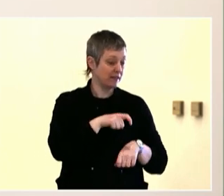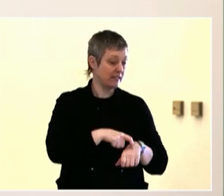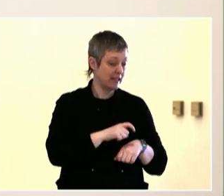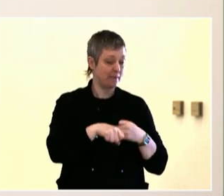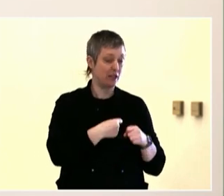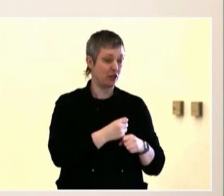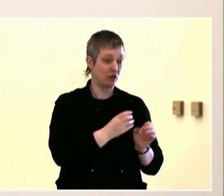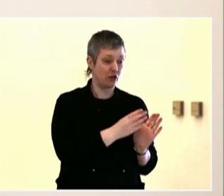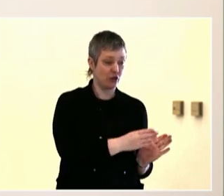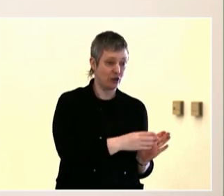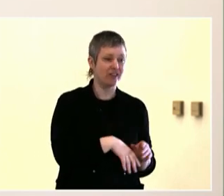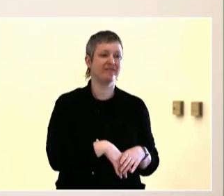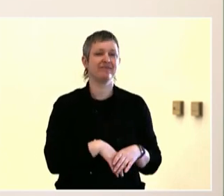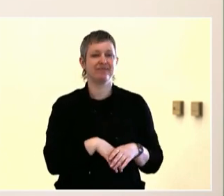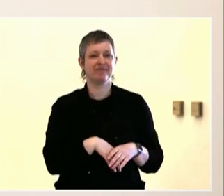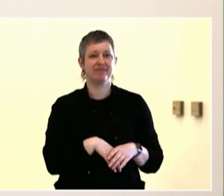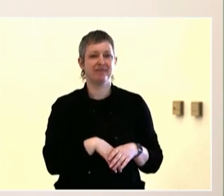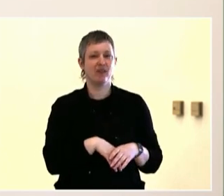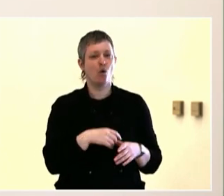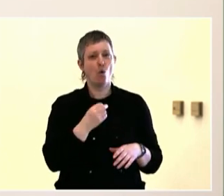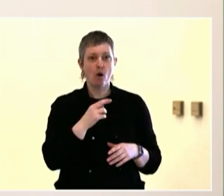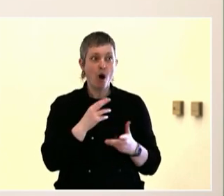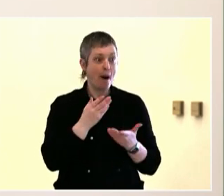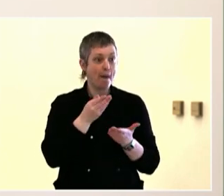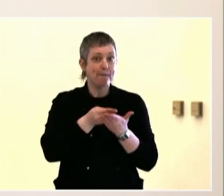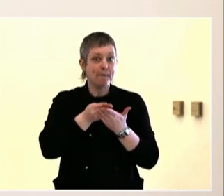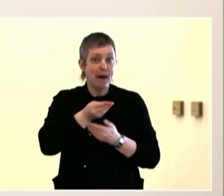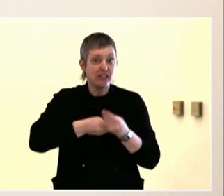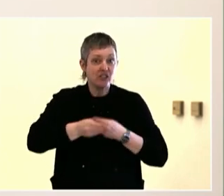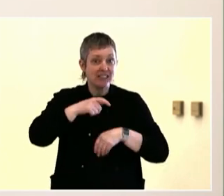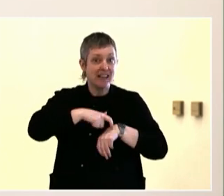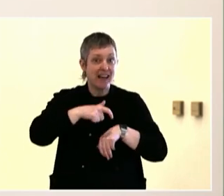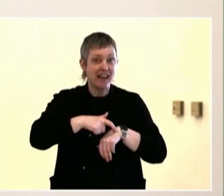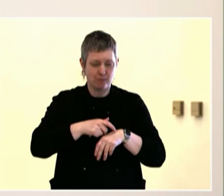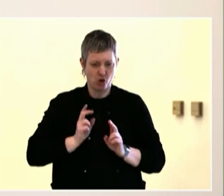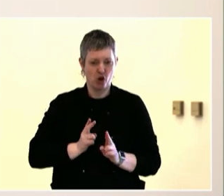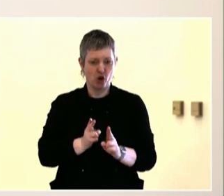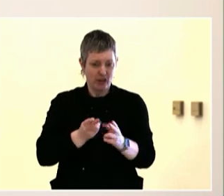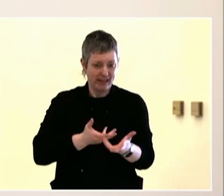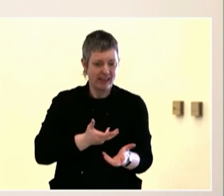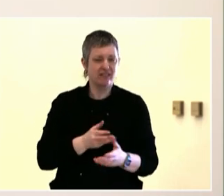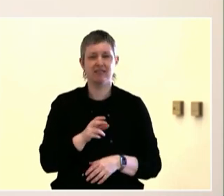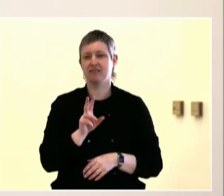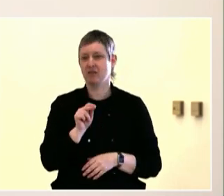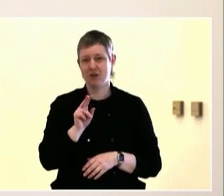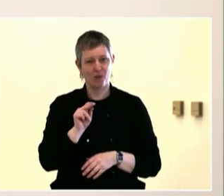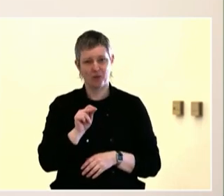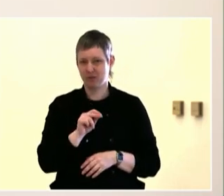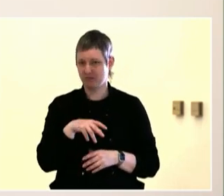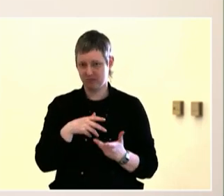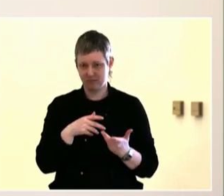Kitchen Table, and I like all of the panels we had, but yesterday, the Delta Center, the